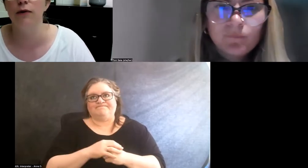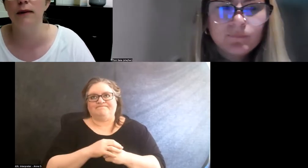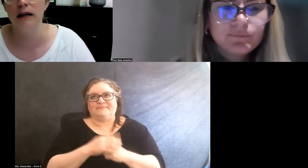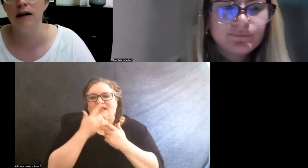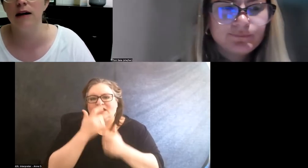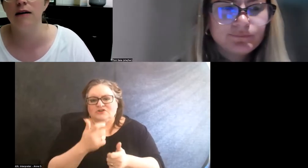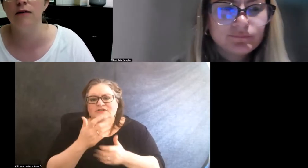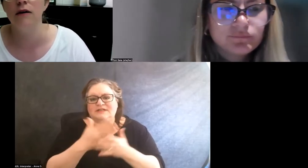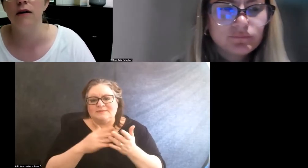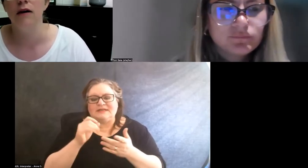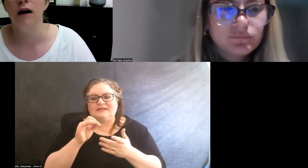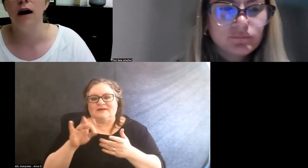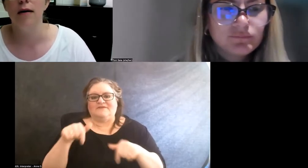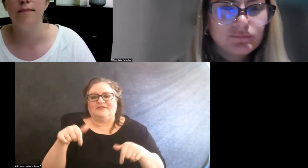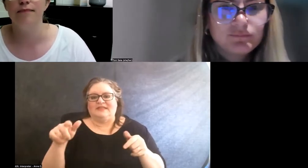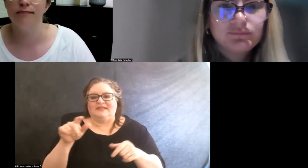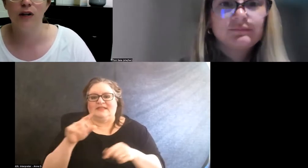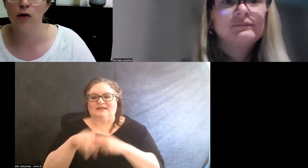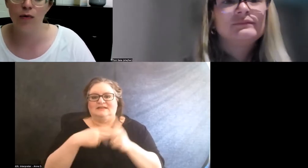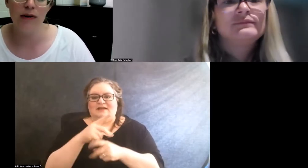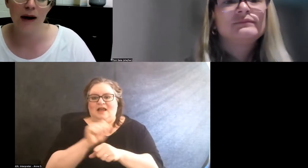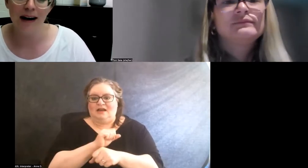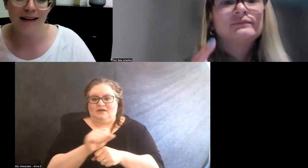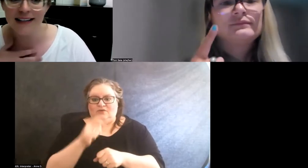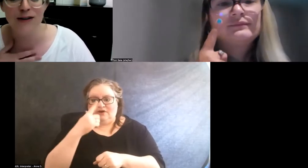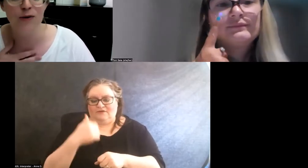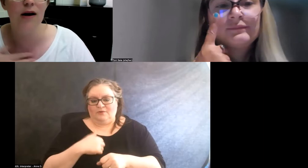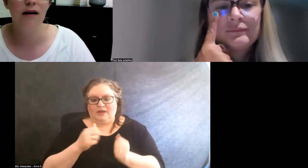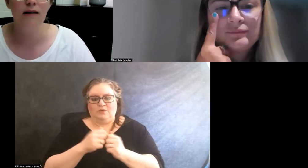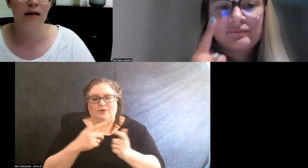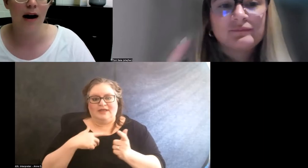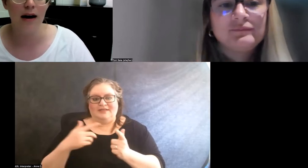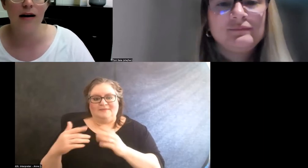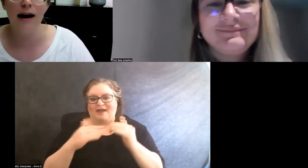for me and, you know, with my colleague who I love a lot